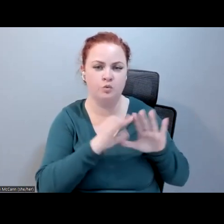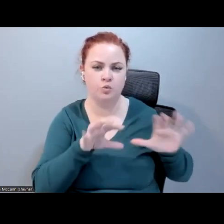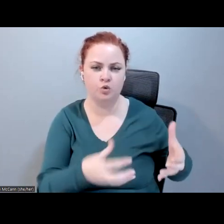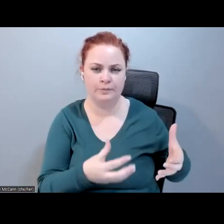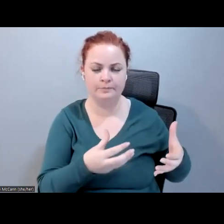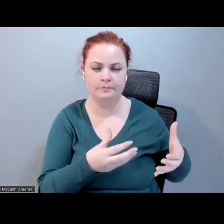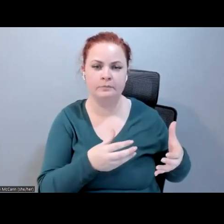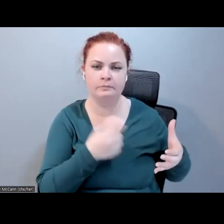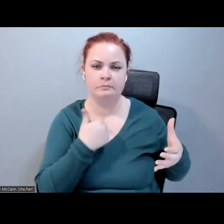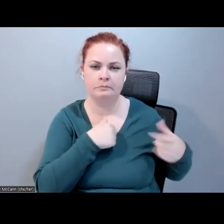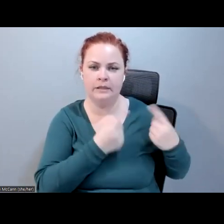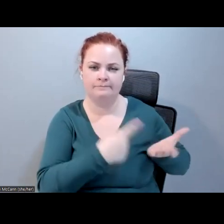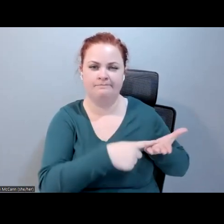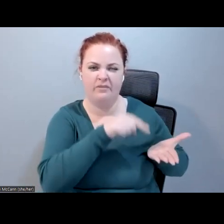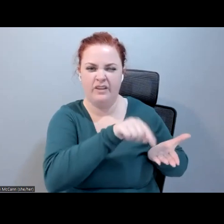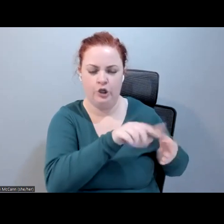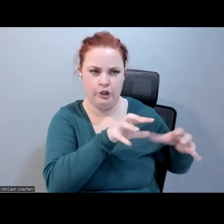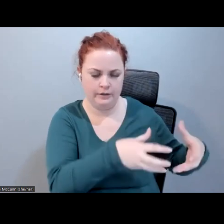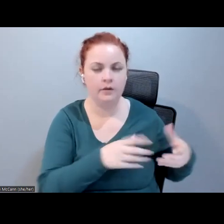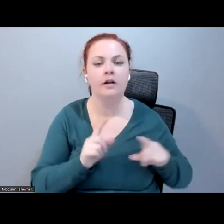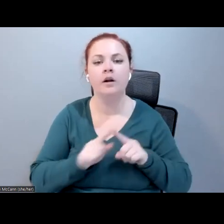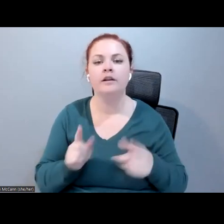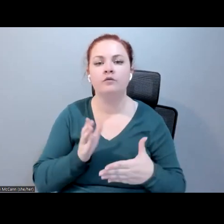have been talking about the difference between prerecorded